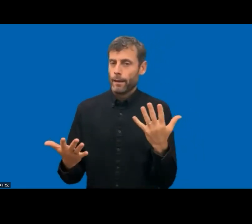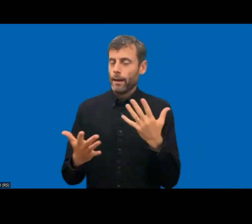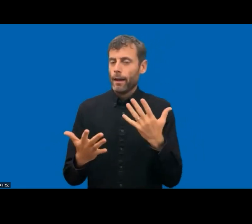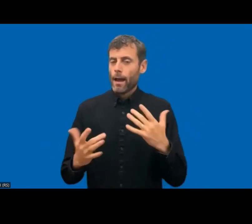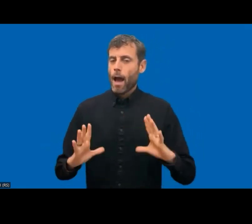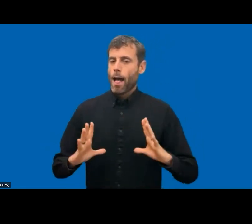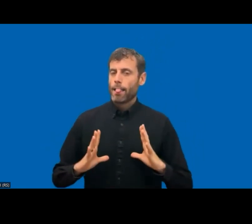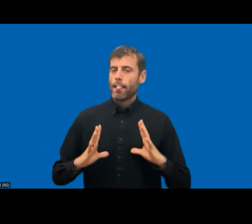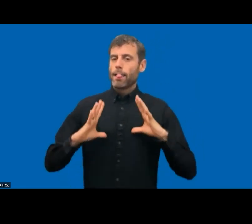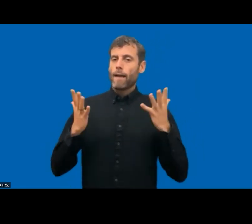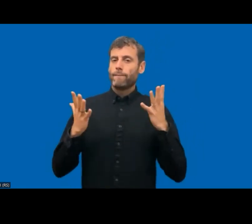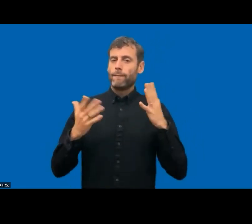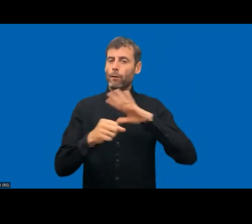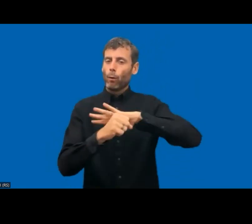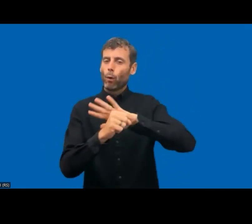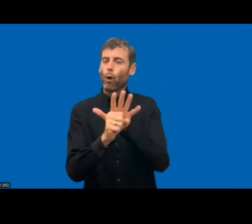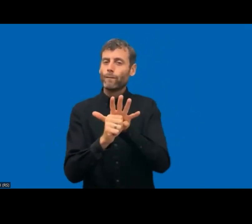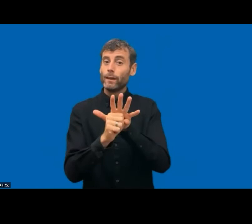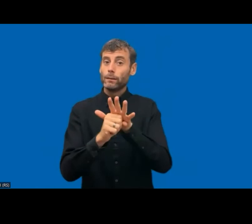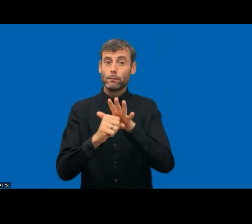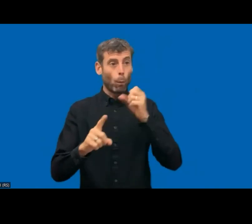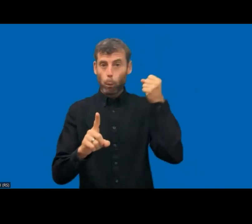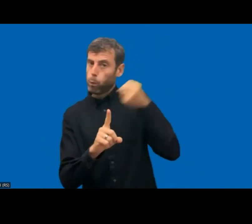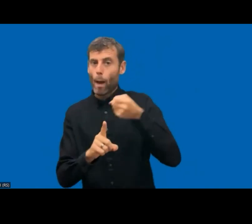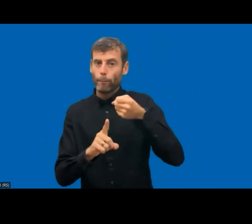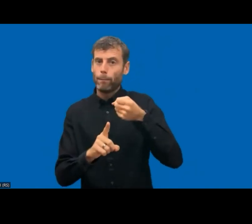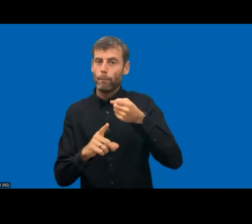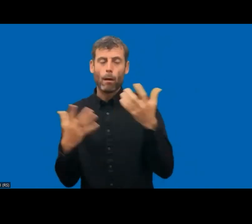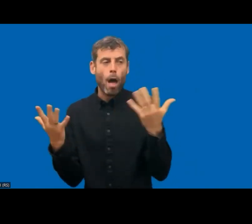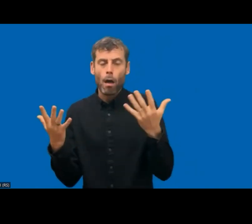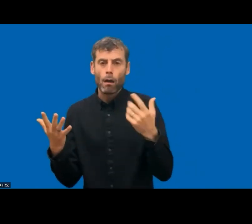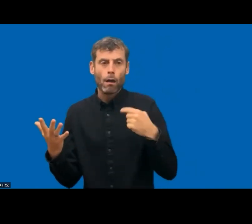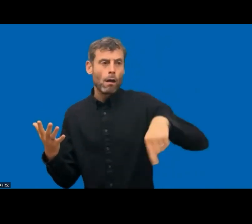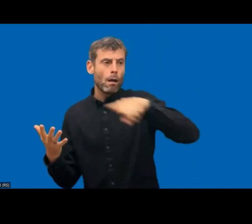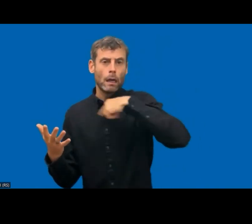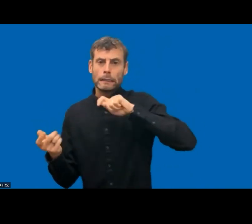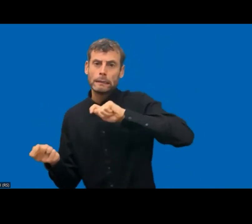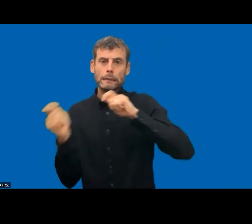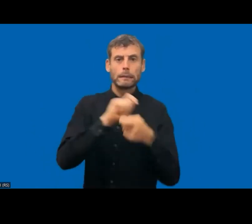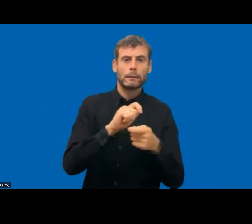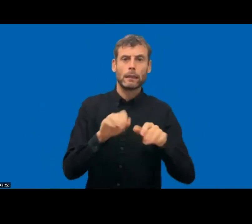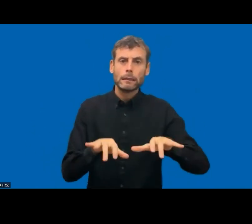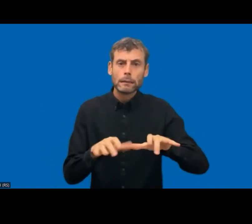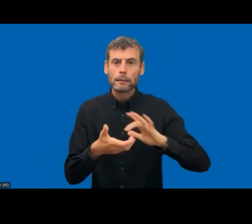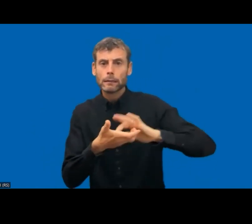of accessible digital information and services, maybe especially within the workforce, the